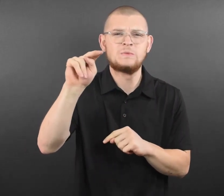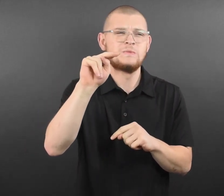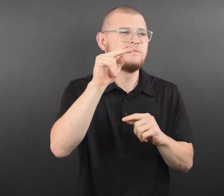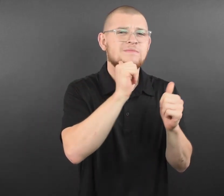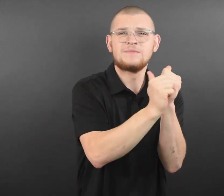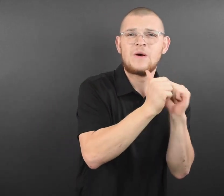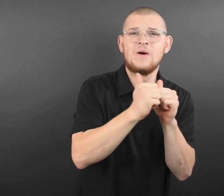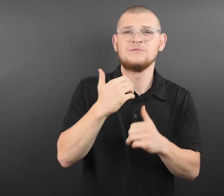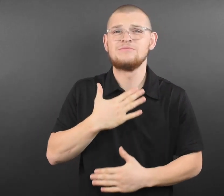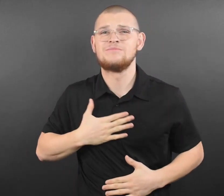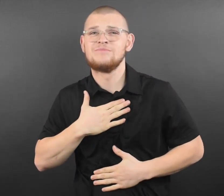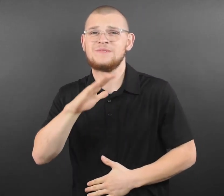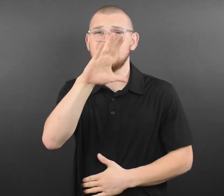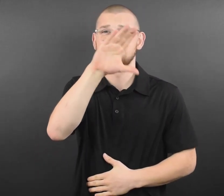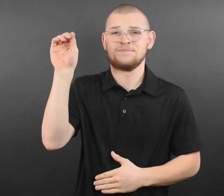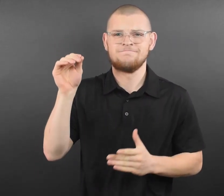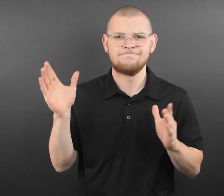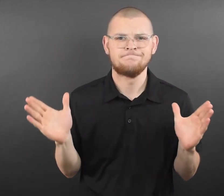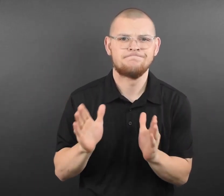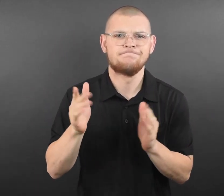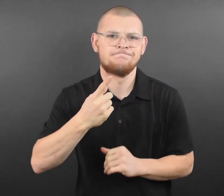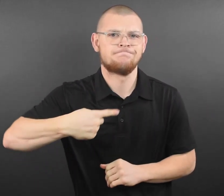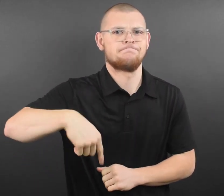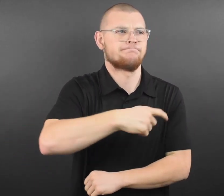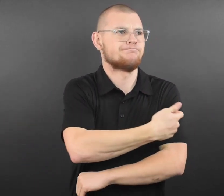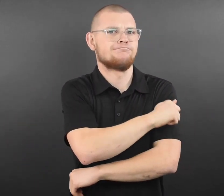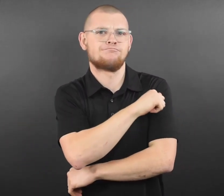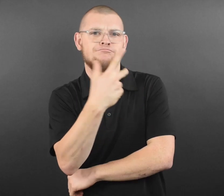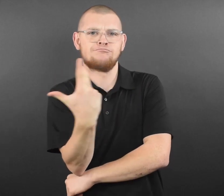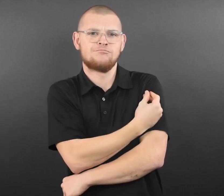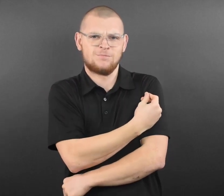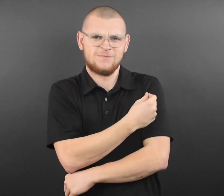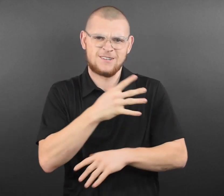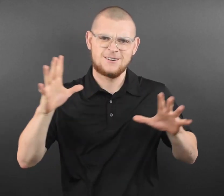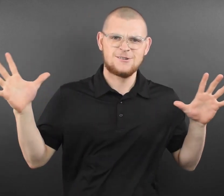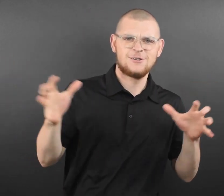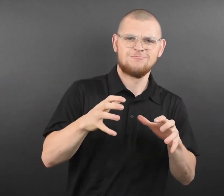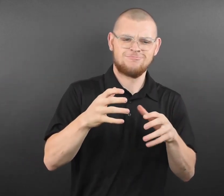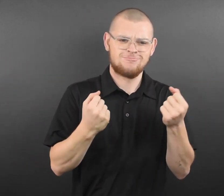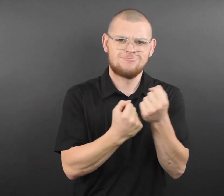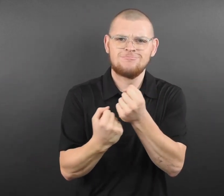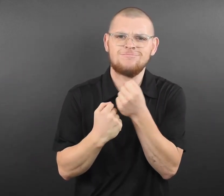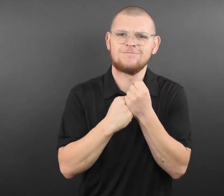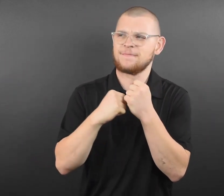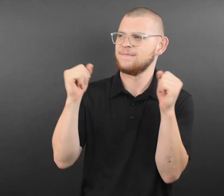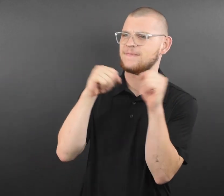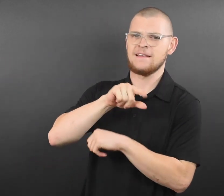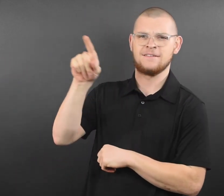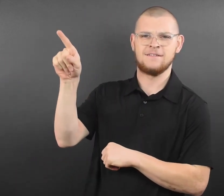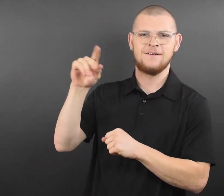first pitch to First Ave, you can win an amazing experience for simply getting fully vaccinated.